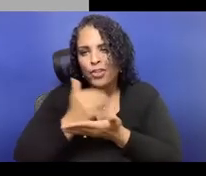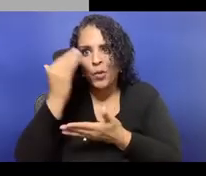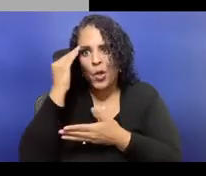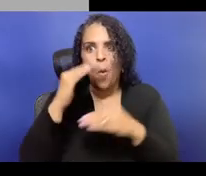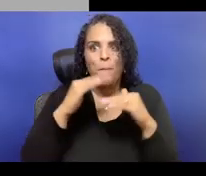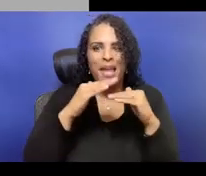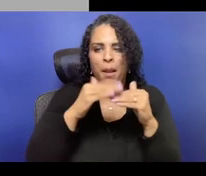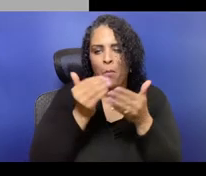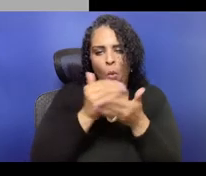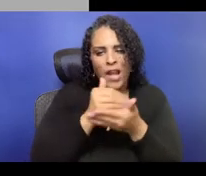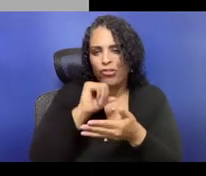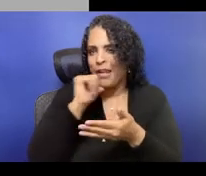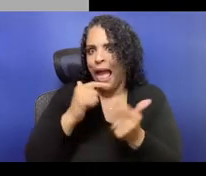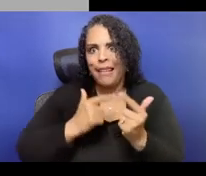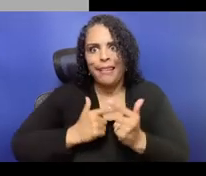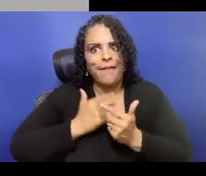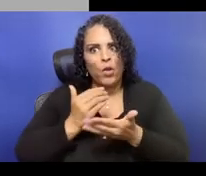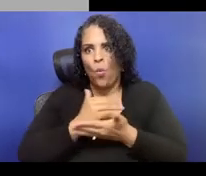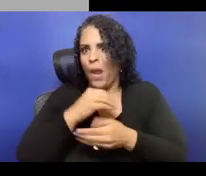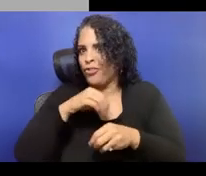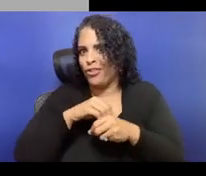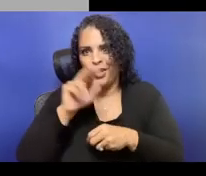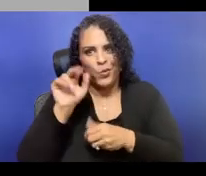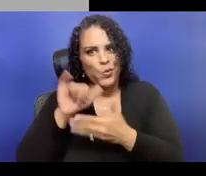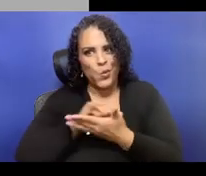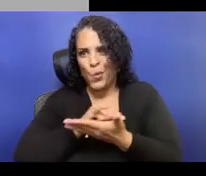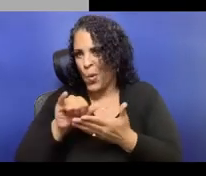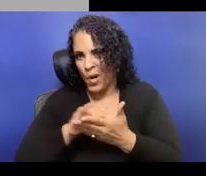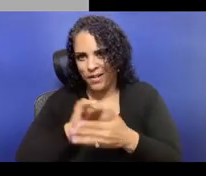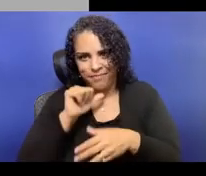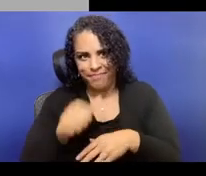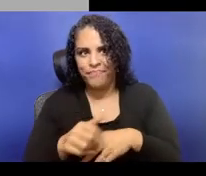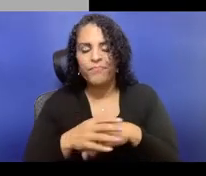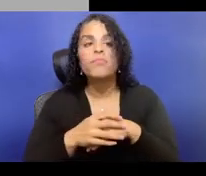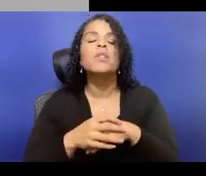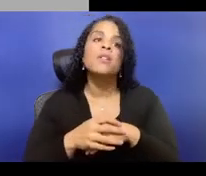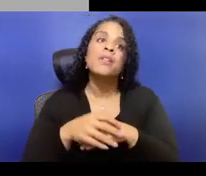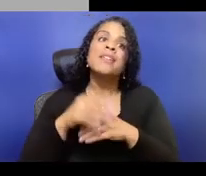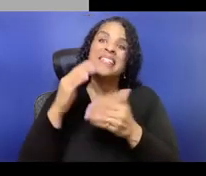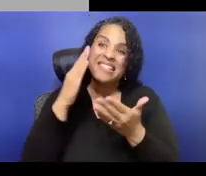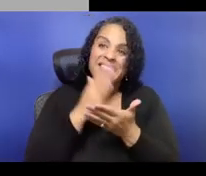you're not gonna prioritize or support that initiative if it's not in the budget.